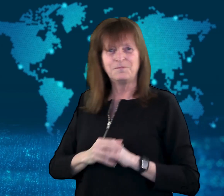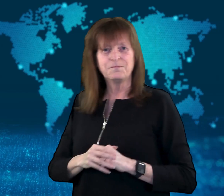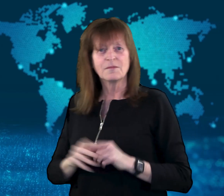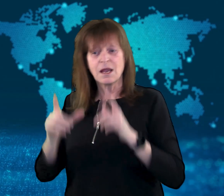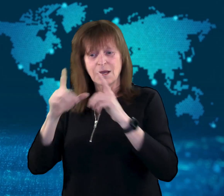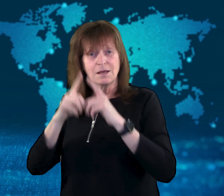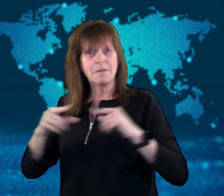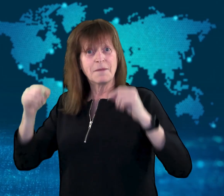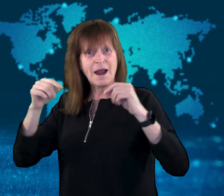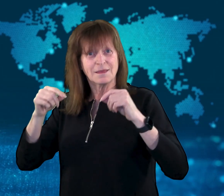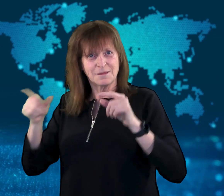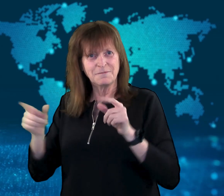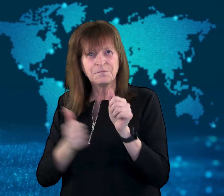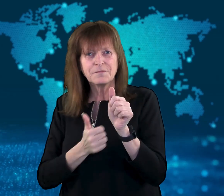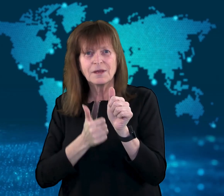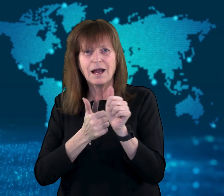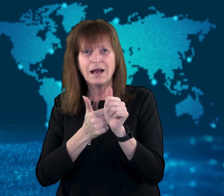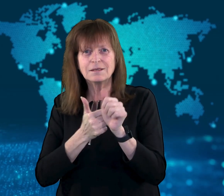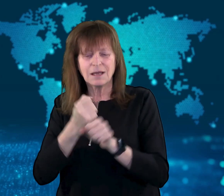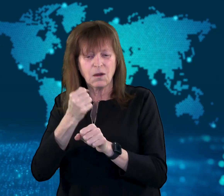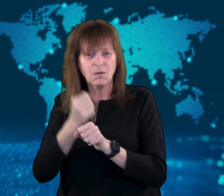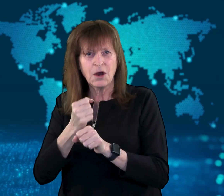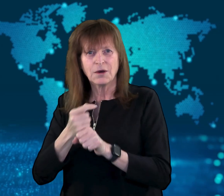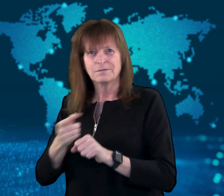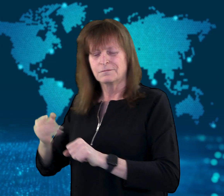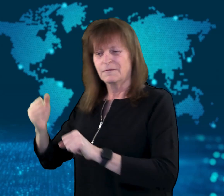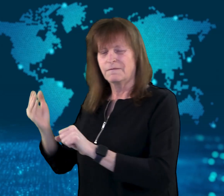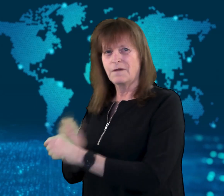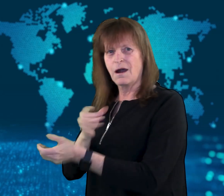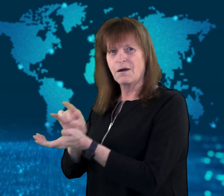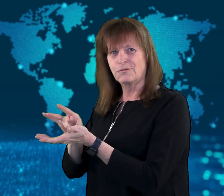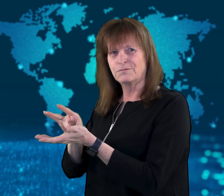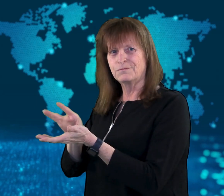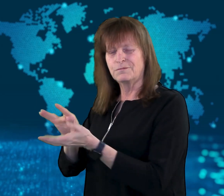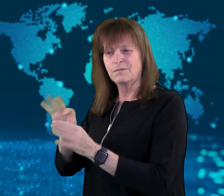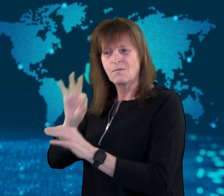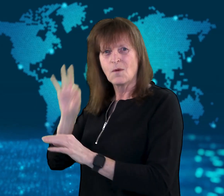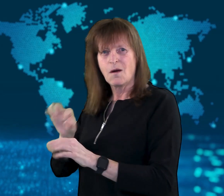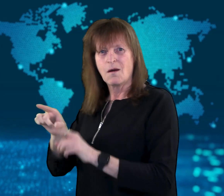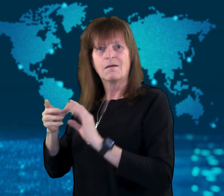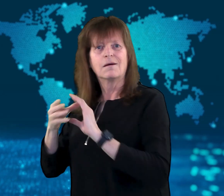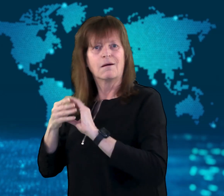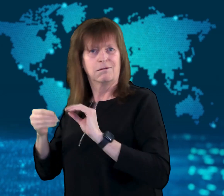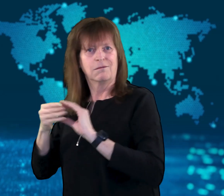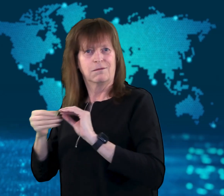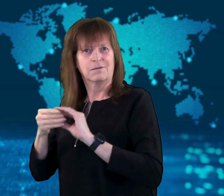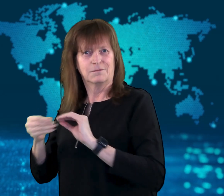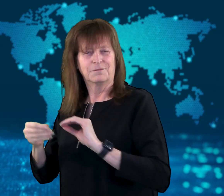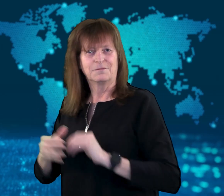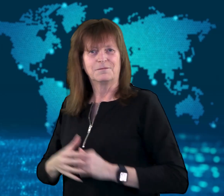Aide fired for comments